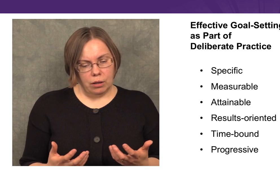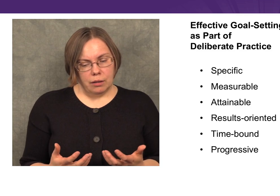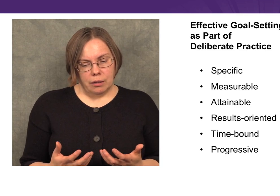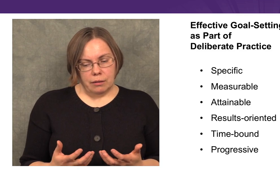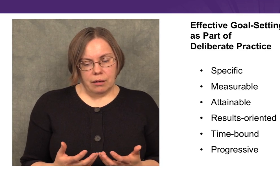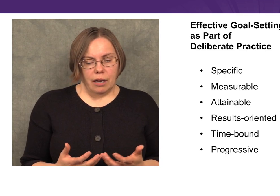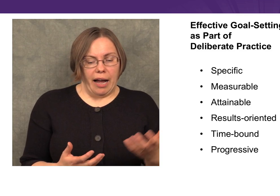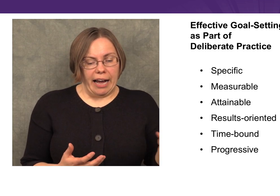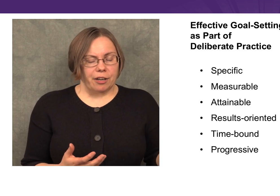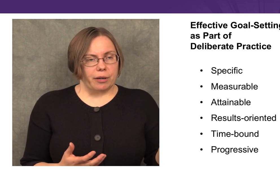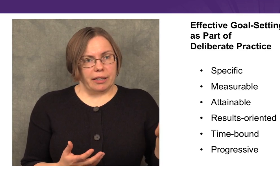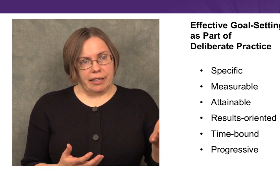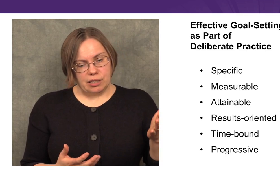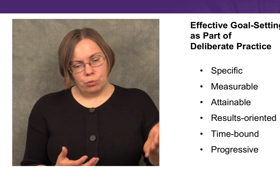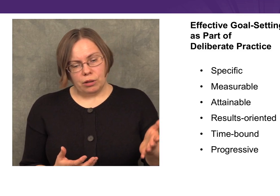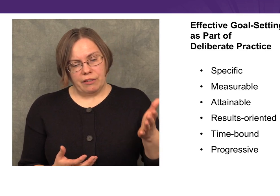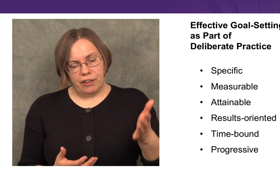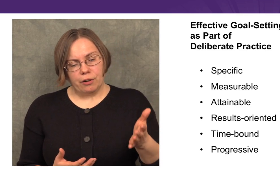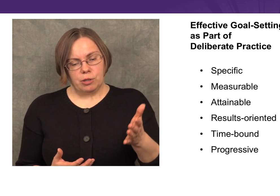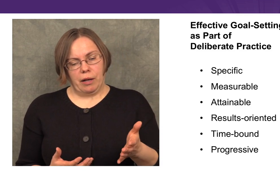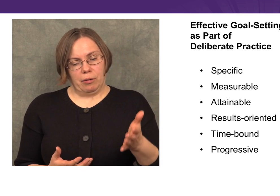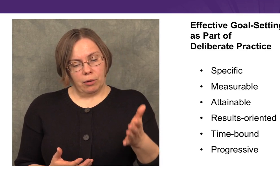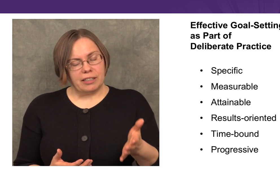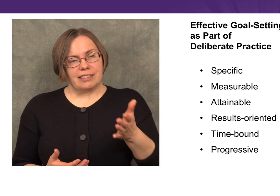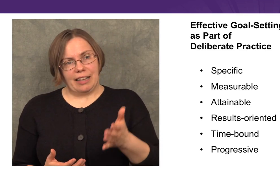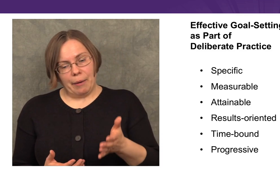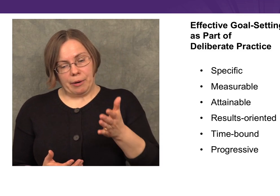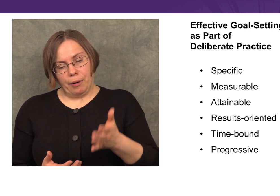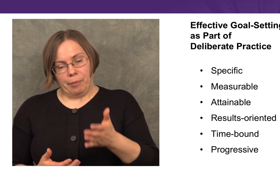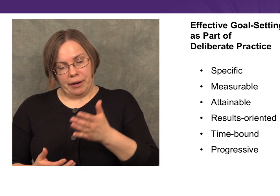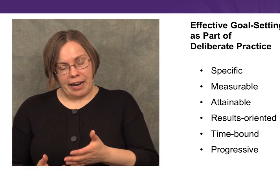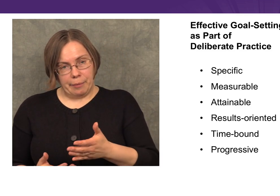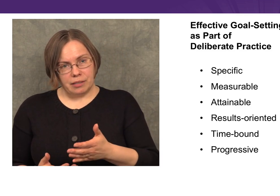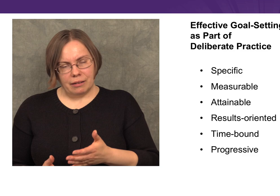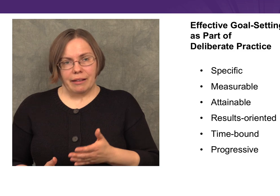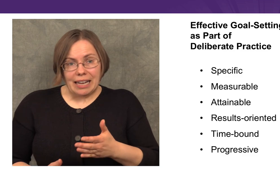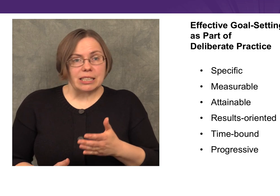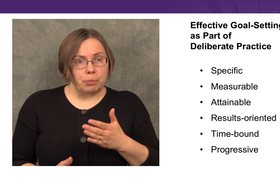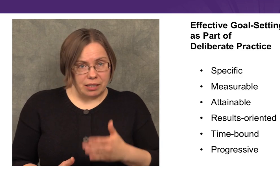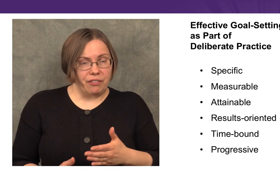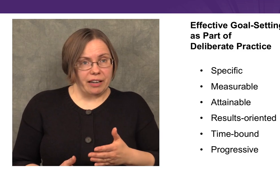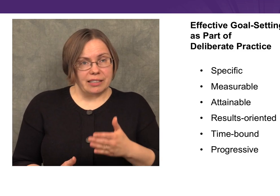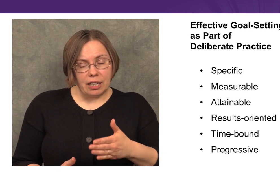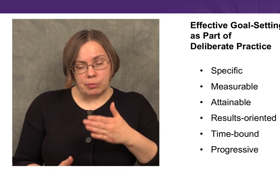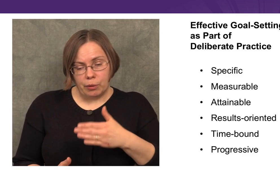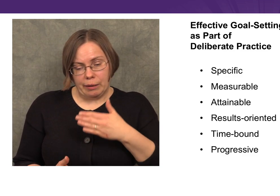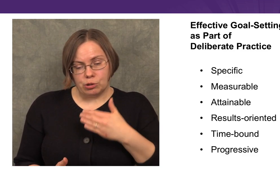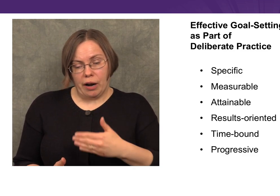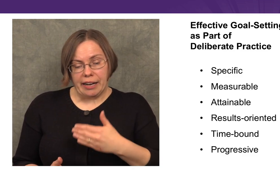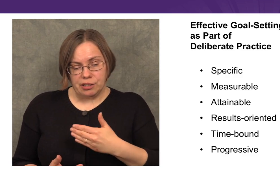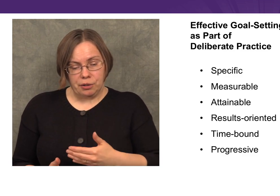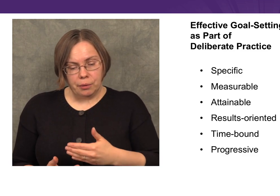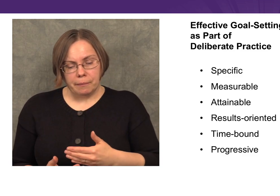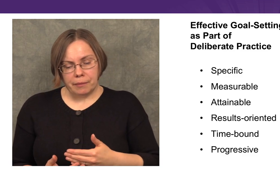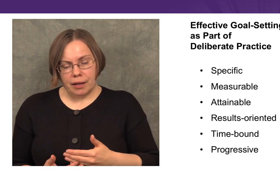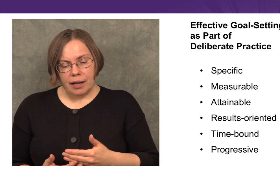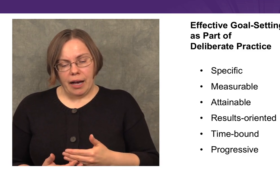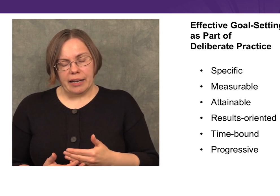“accurately and smoothly fingerspell multi-syllabic proper names,” that’s specific. It tells me what I’m trying to do,